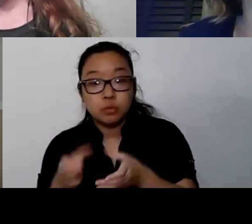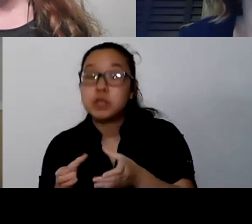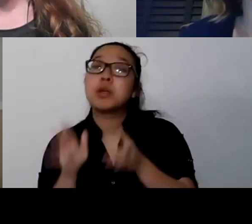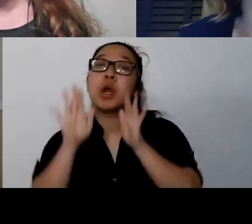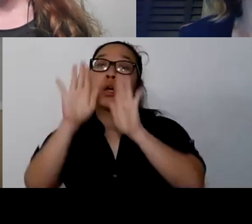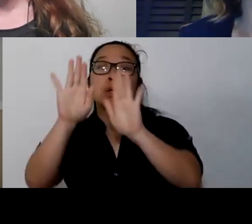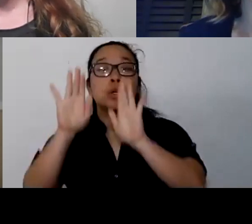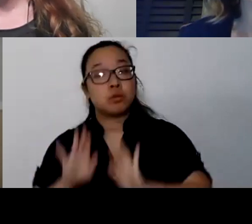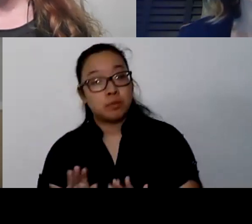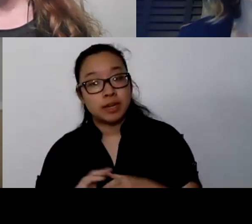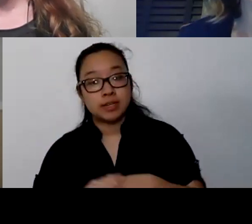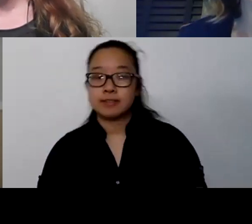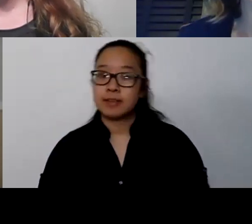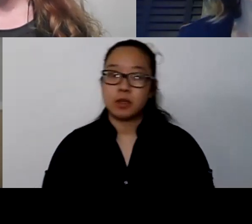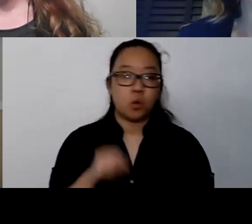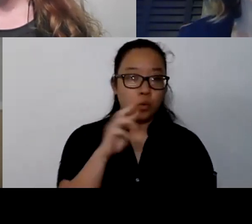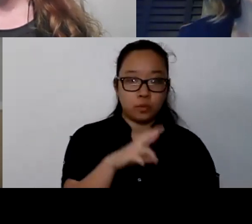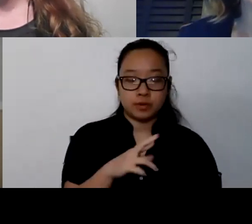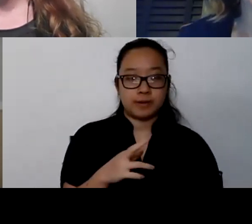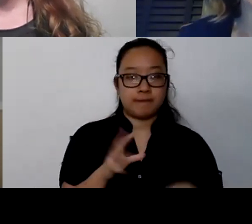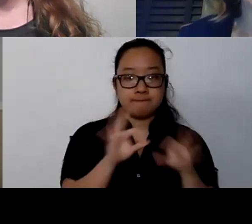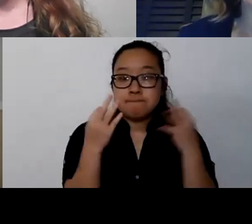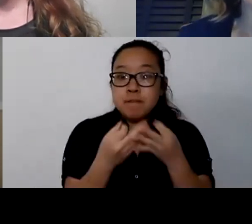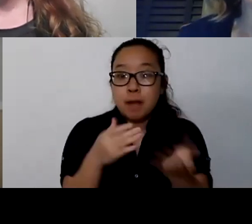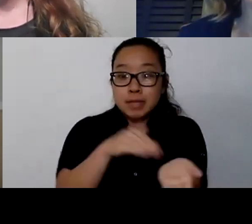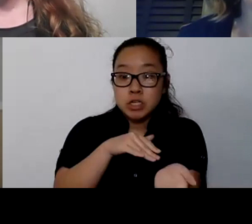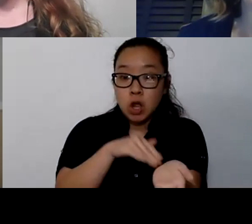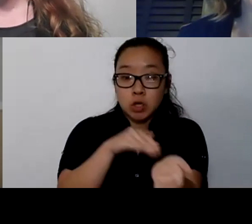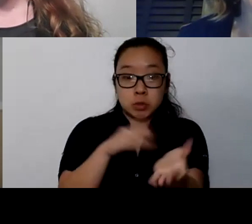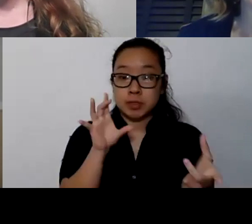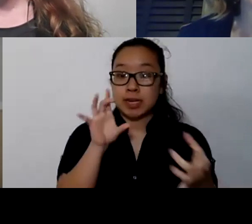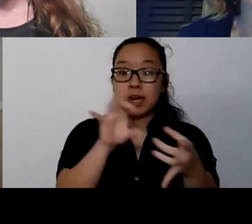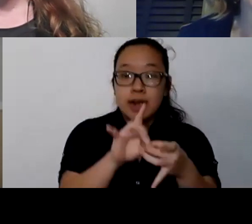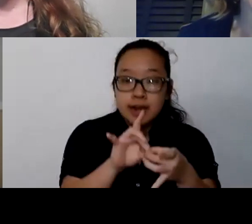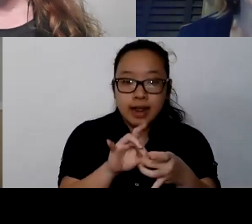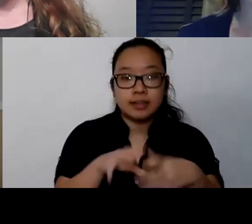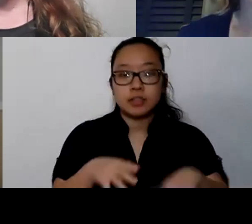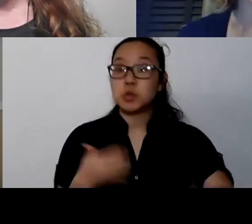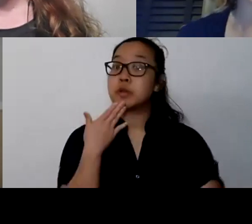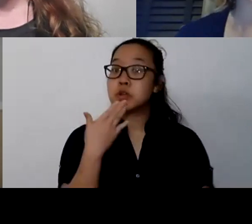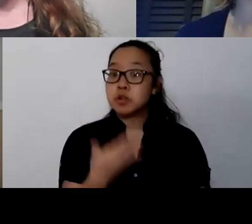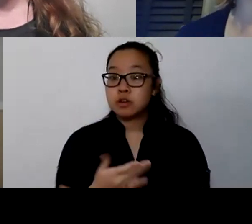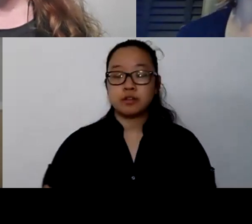Your family doctor are great as well. That can be a thing for yourself and for your children. I was there, a pediatrician in town